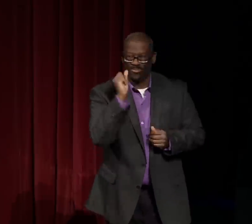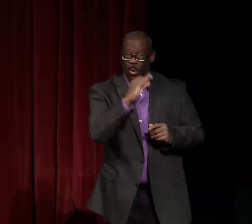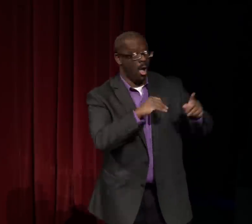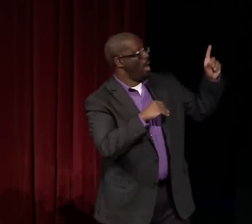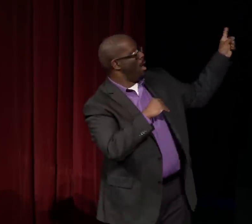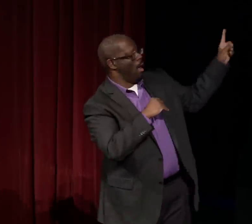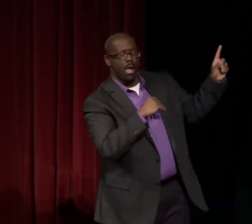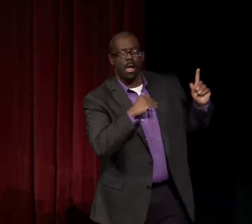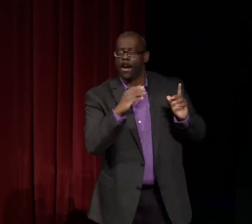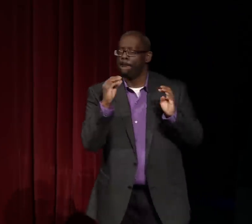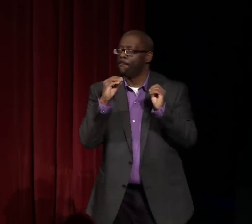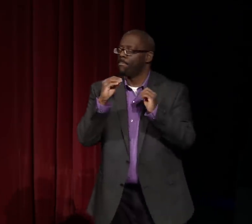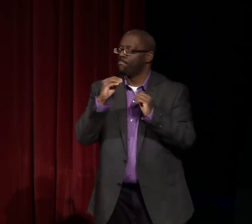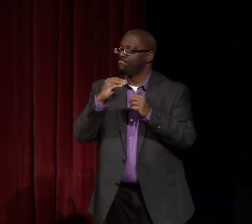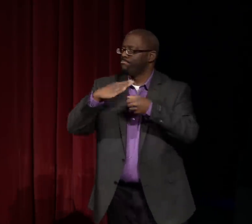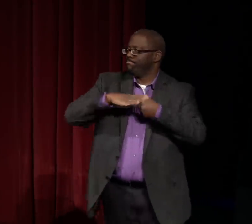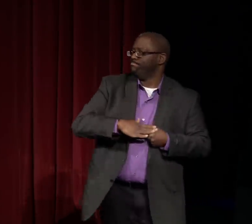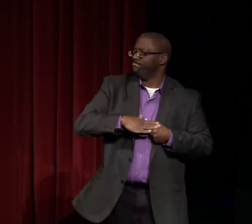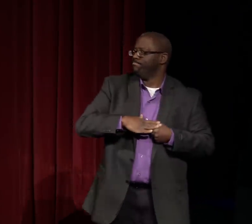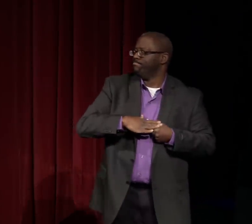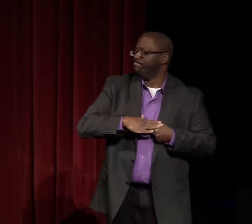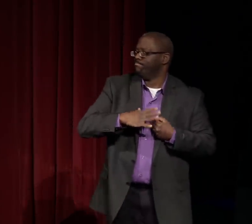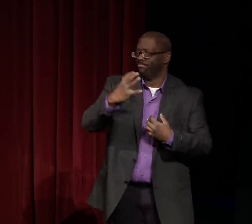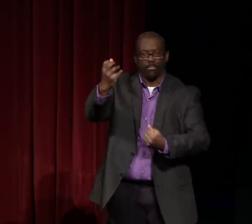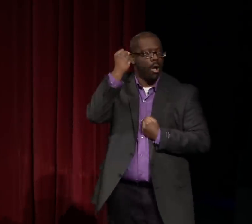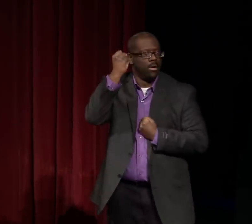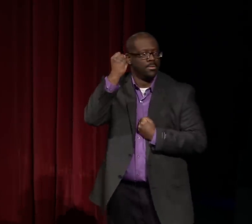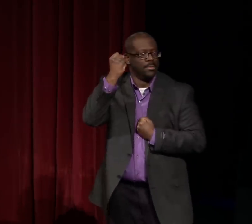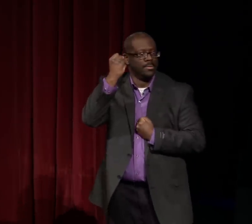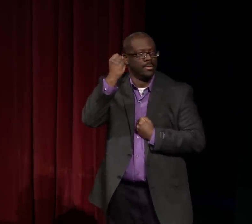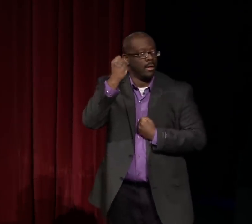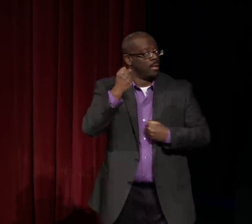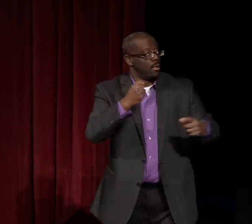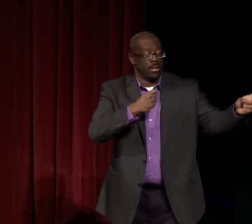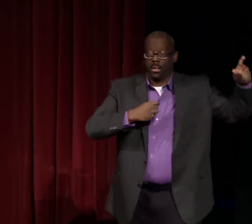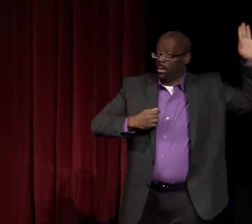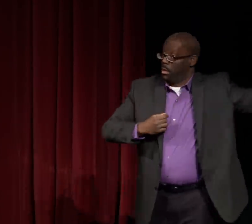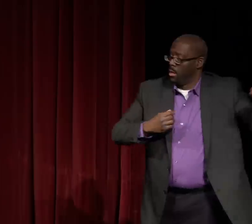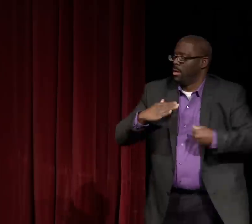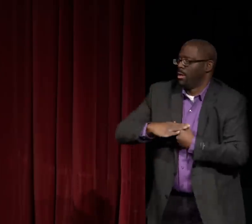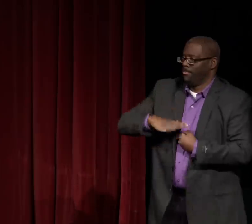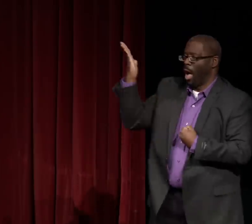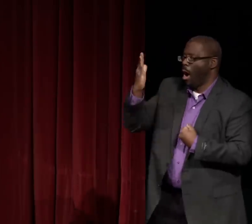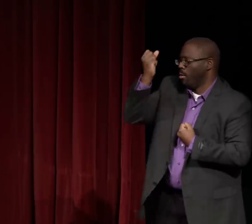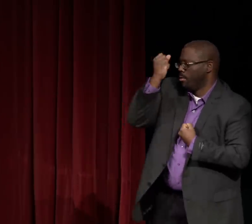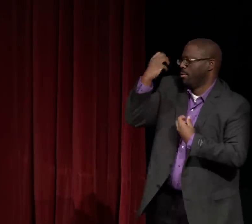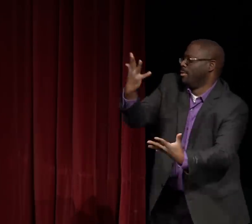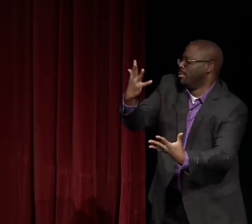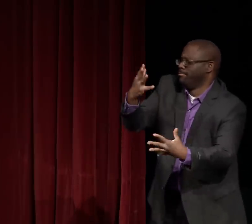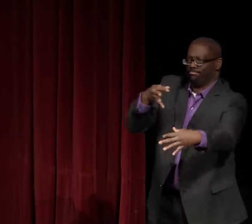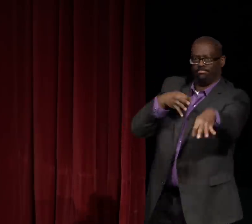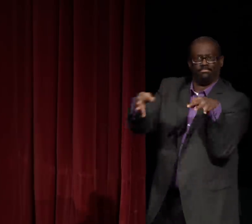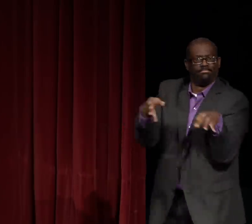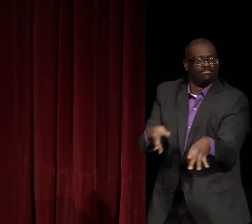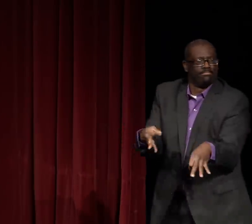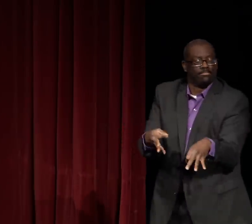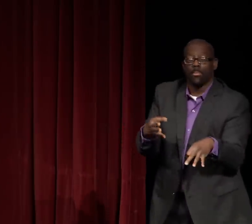That's the same thing that's happening here with Nathie. She experienced that oppressive experience